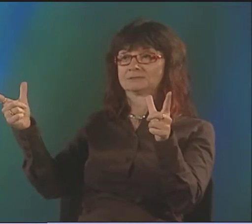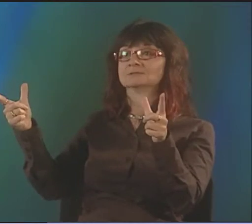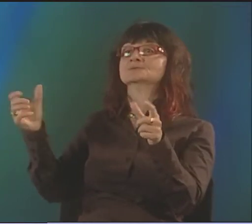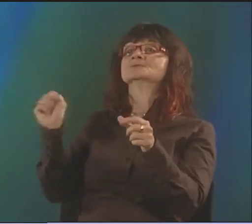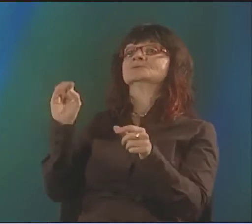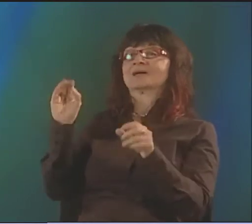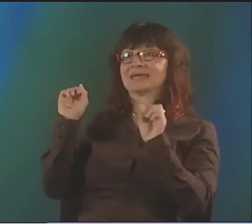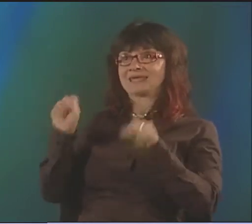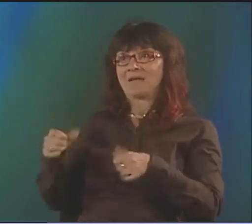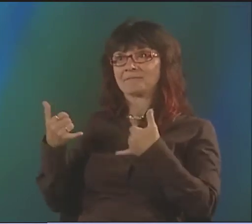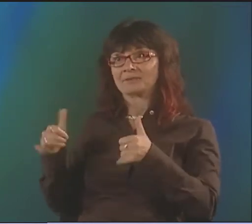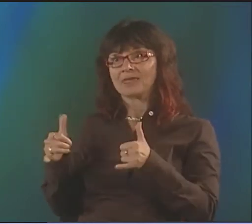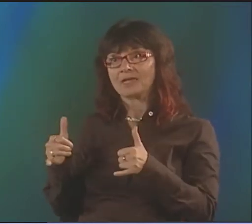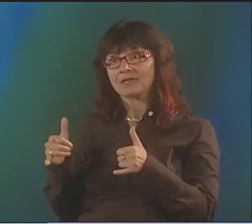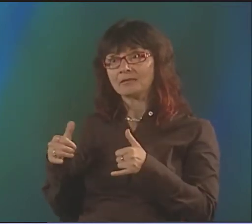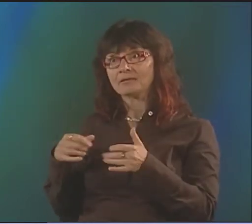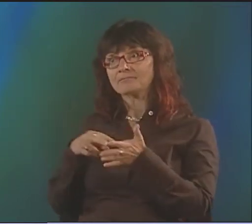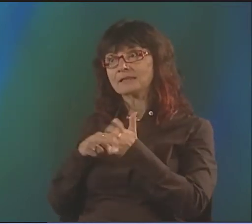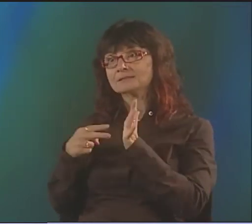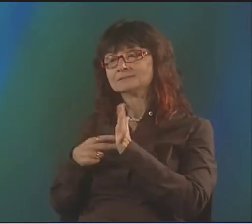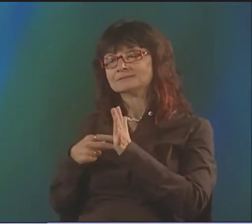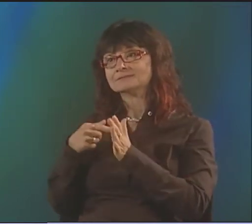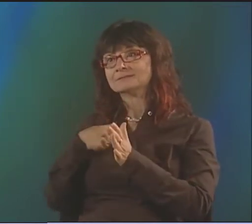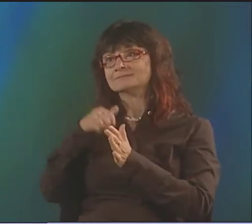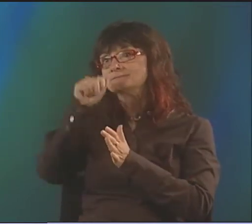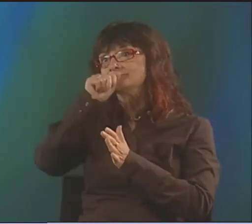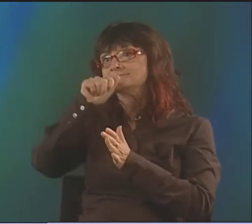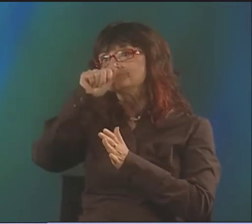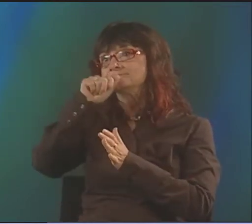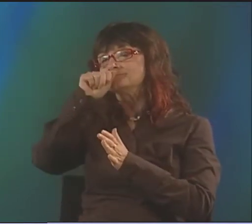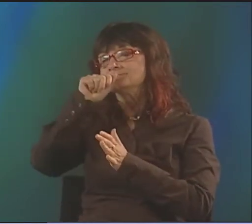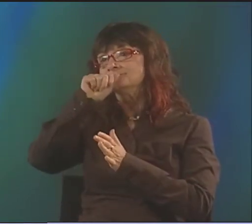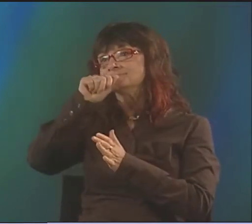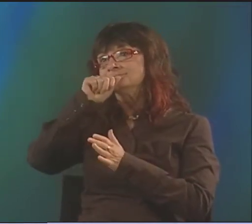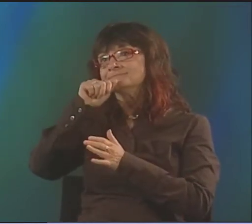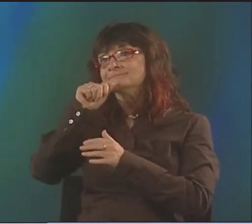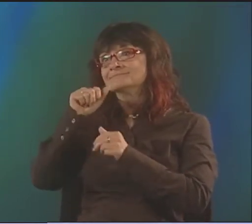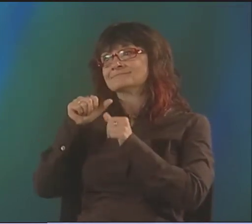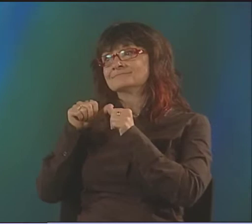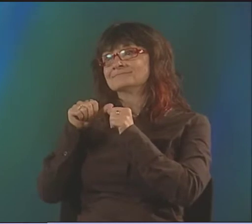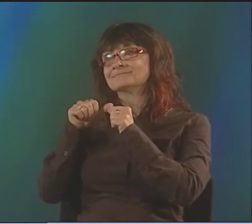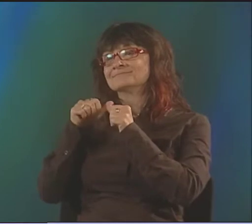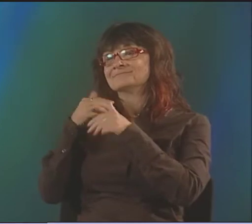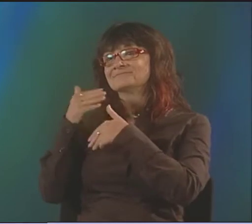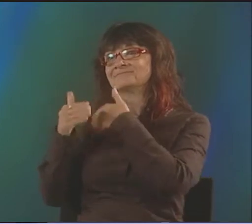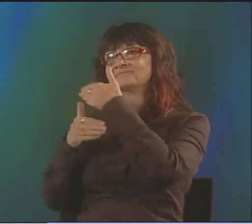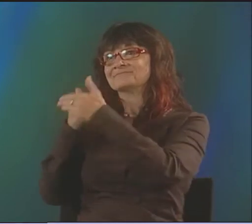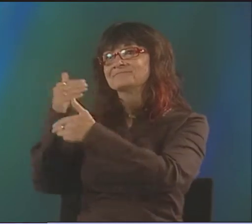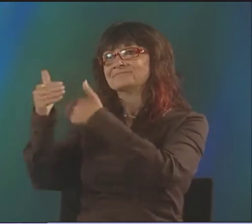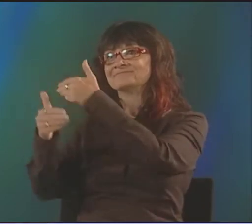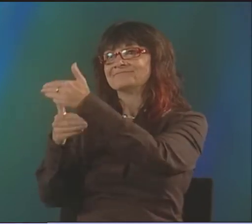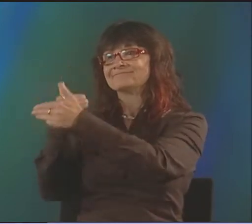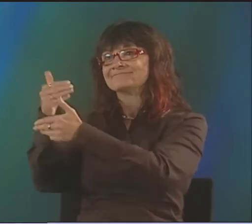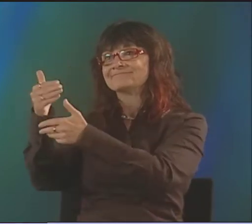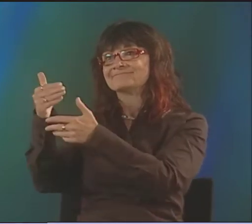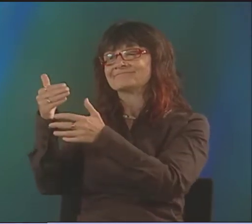I GOT THERE, AND I HAD TO LEARN THE LANGUAGE BEFORE I COULD CREATE ANY POETRY AND PLAY WITH THE LANGUAGE.